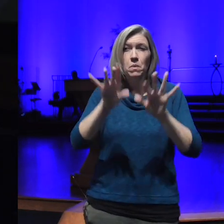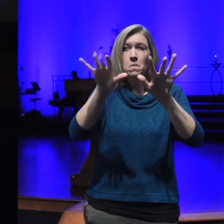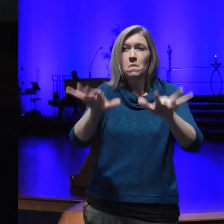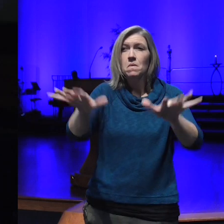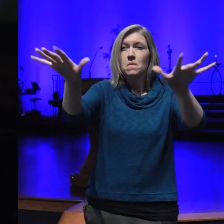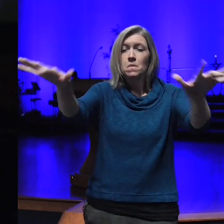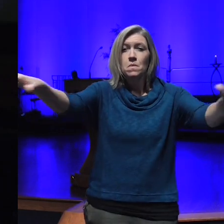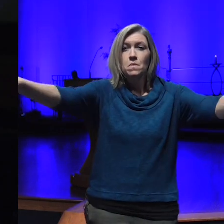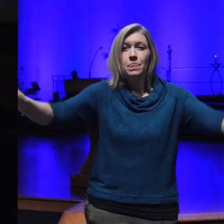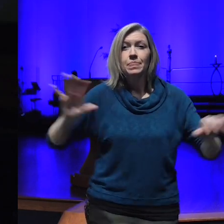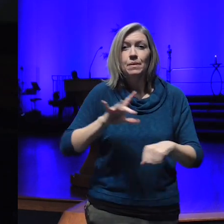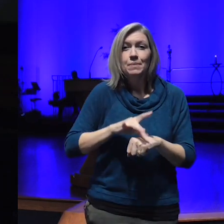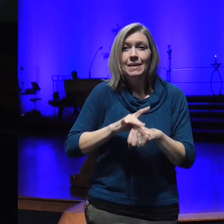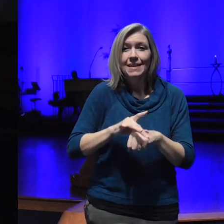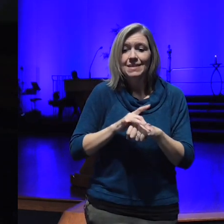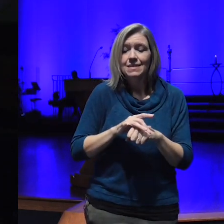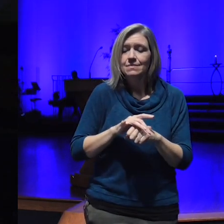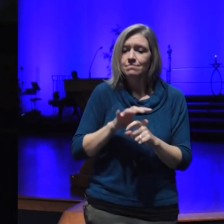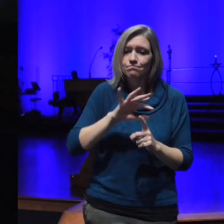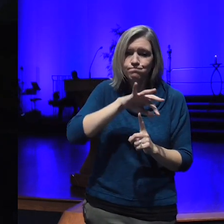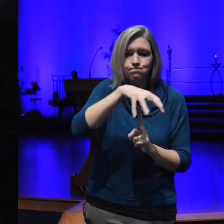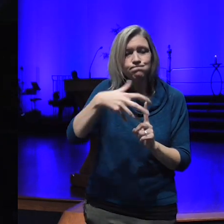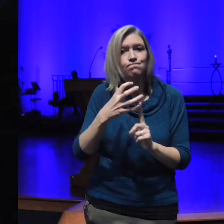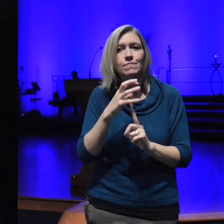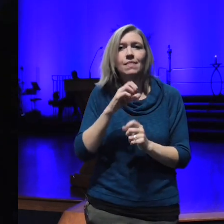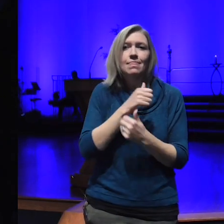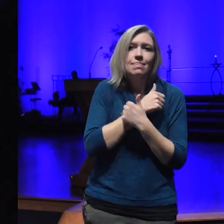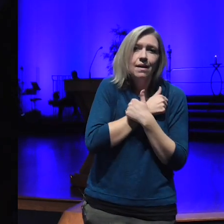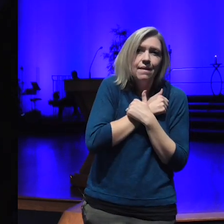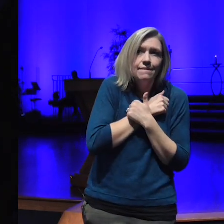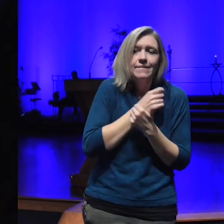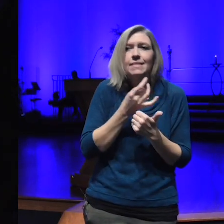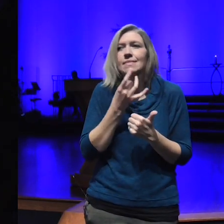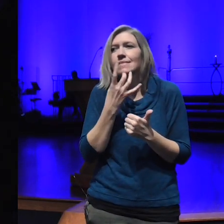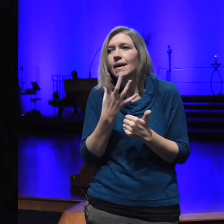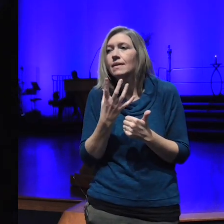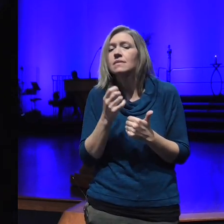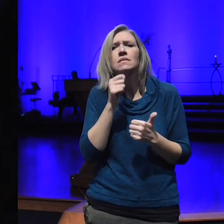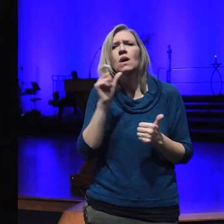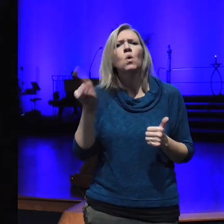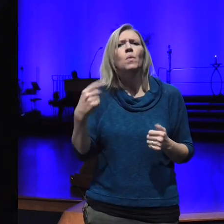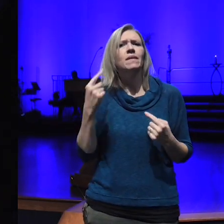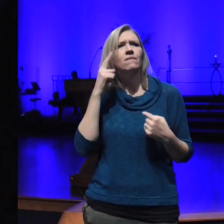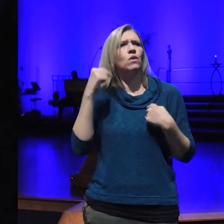it in love and light for this is not only for our good that we do this work this is for the